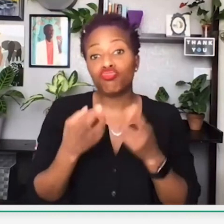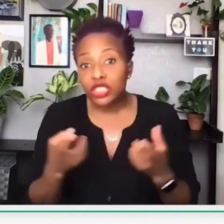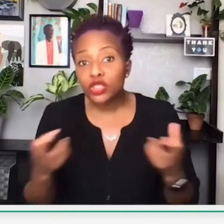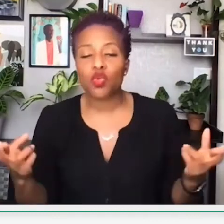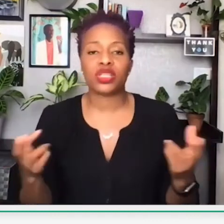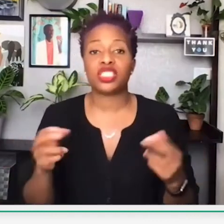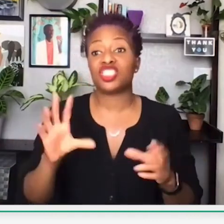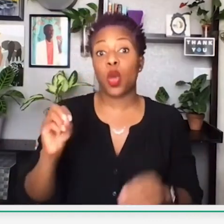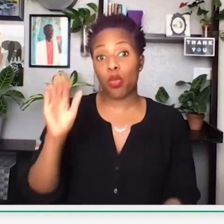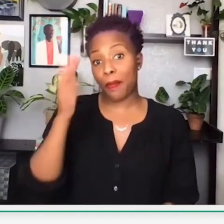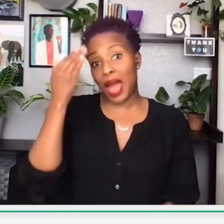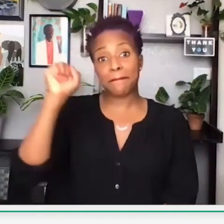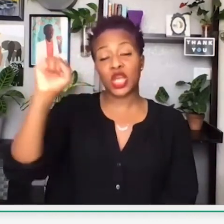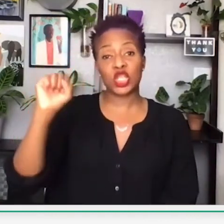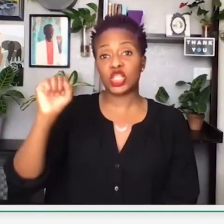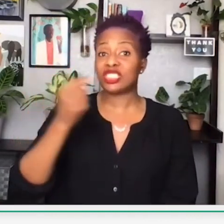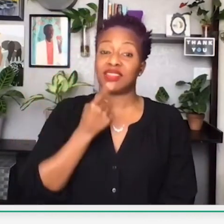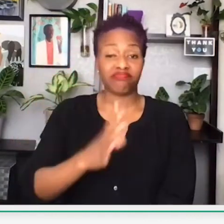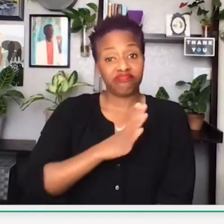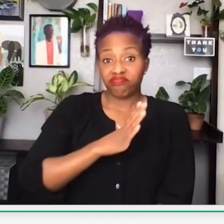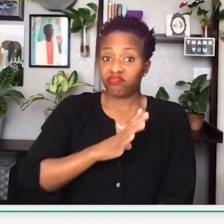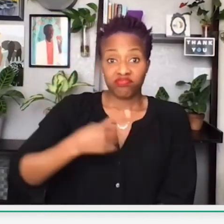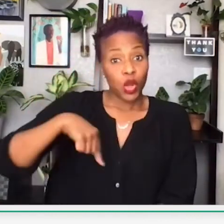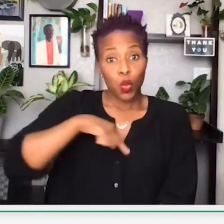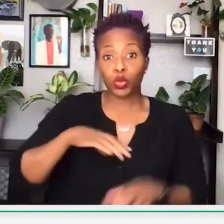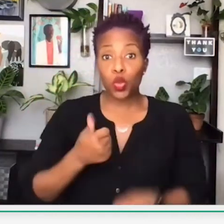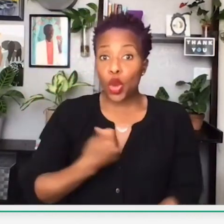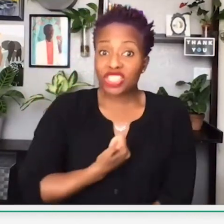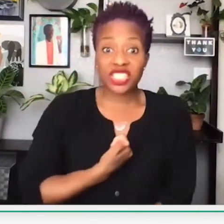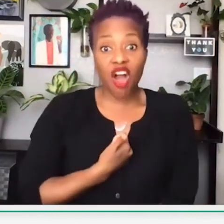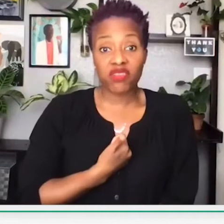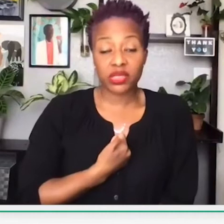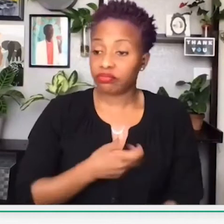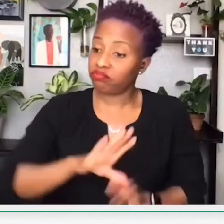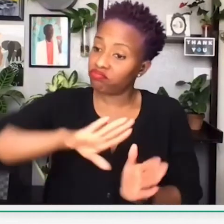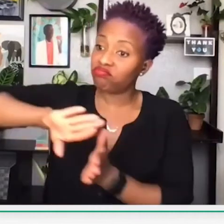to provide accessibility and resources. And so the Black Panthers took that back and